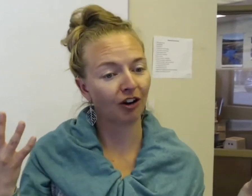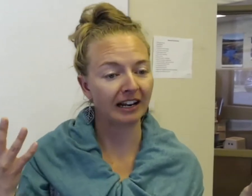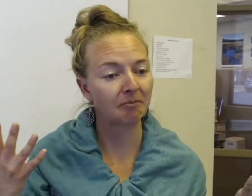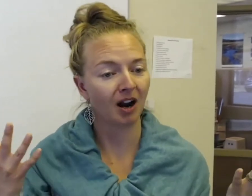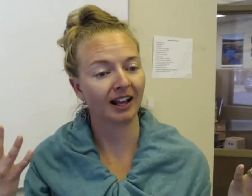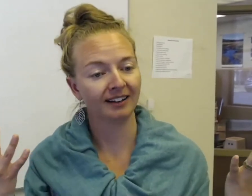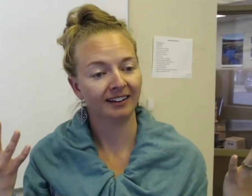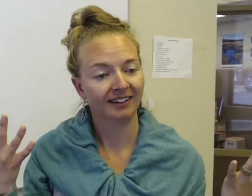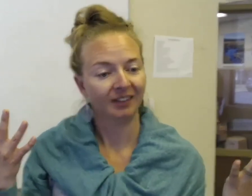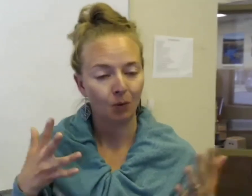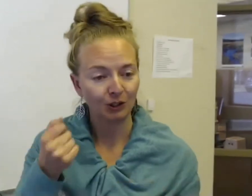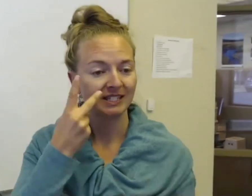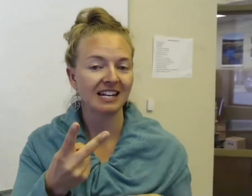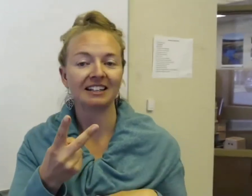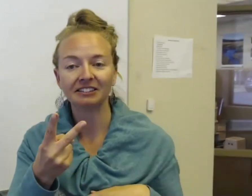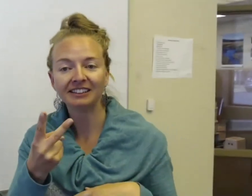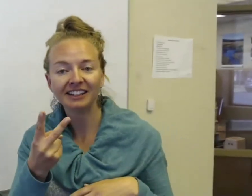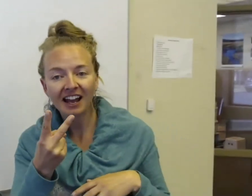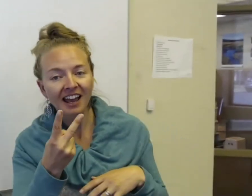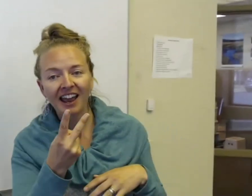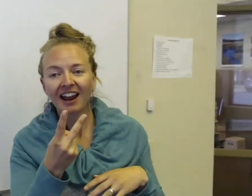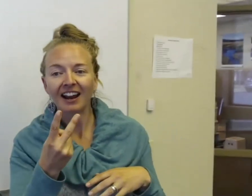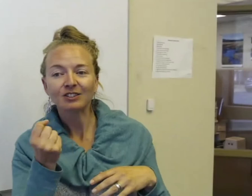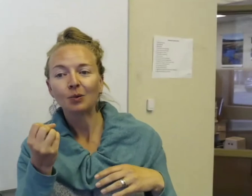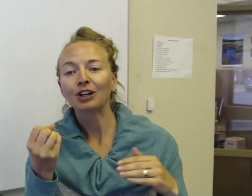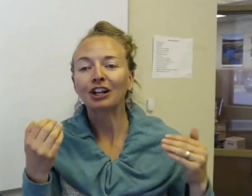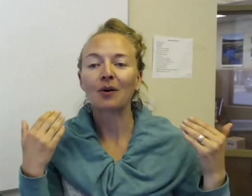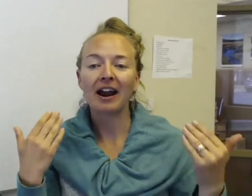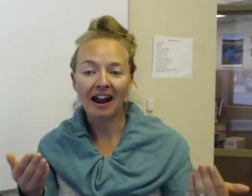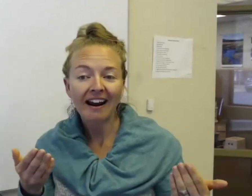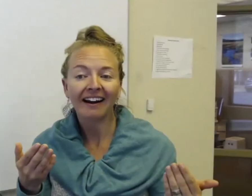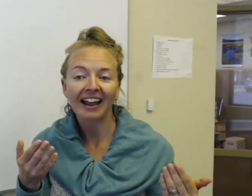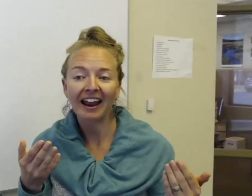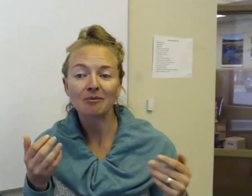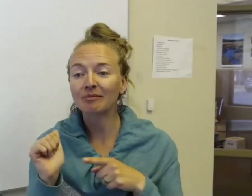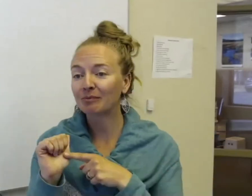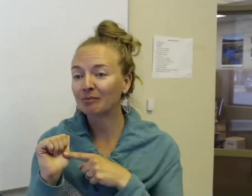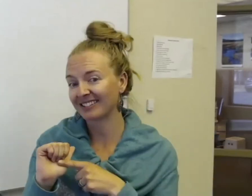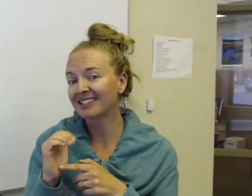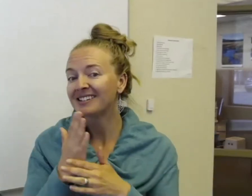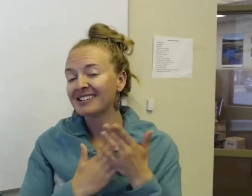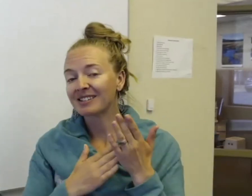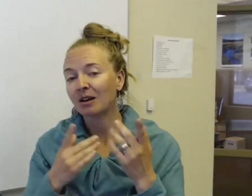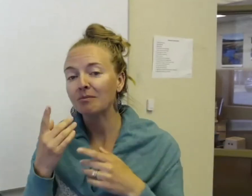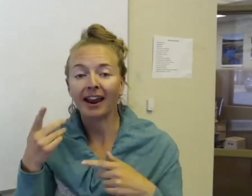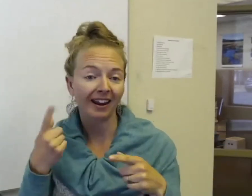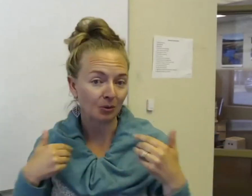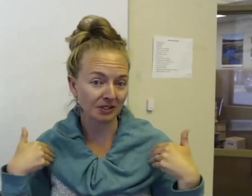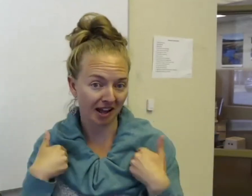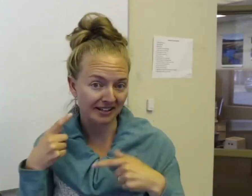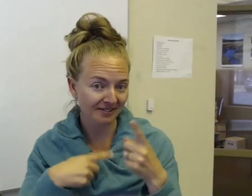hiking buddy what you see, and so we're going to go ahead and practice some animal signs.